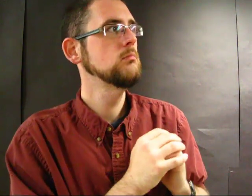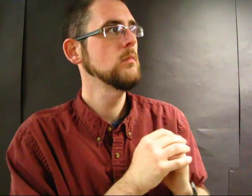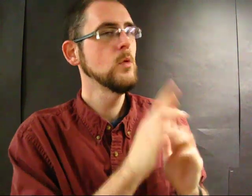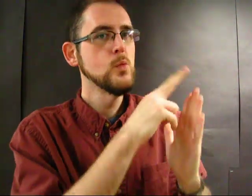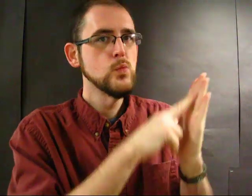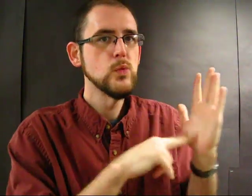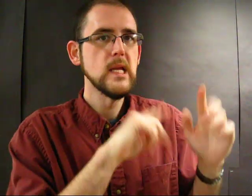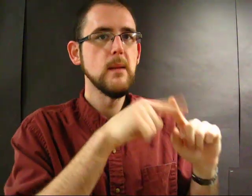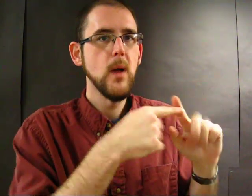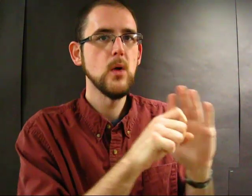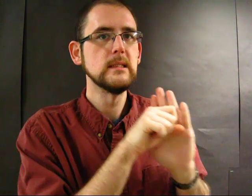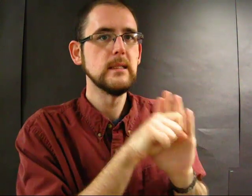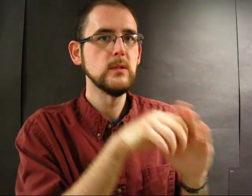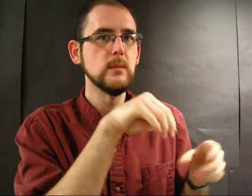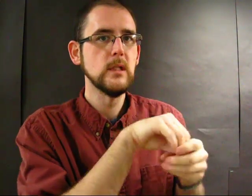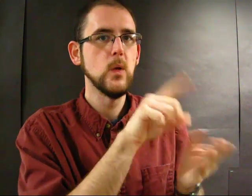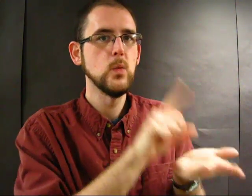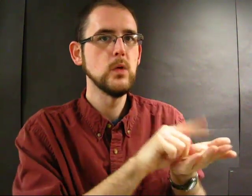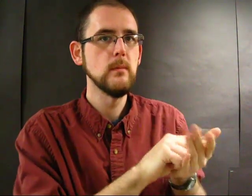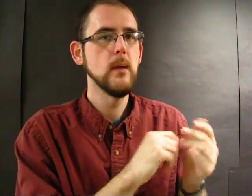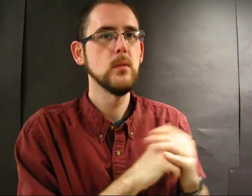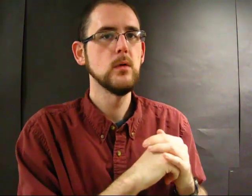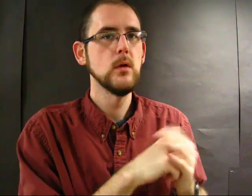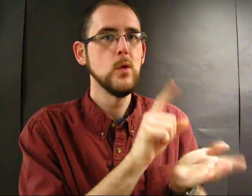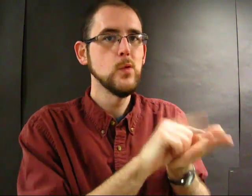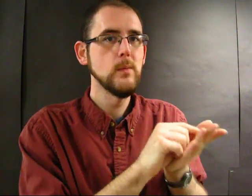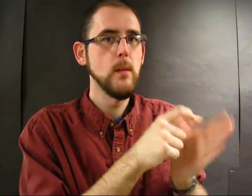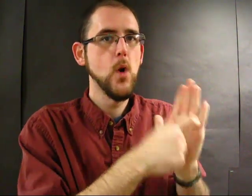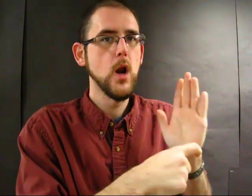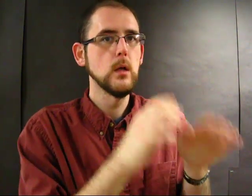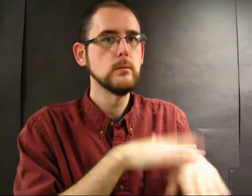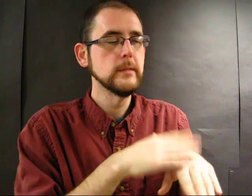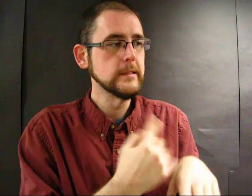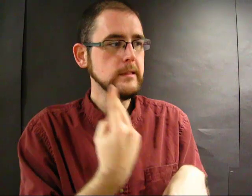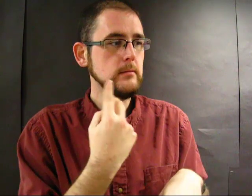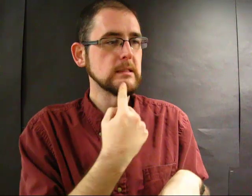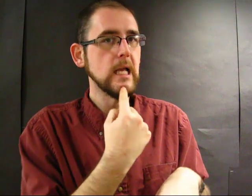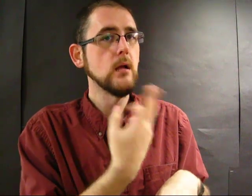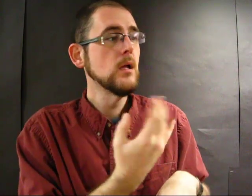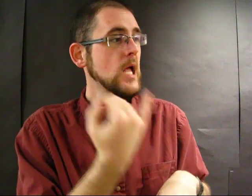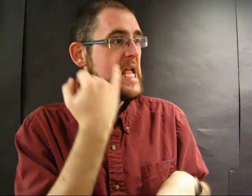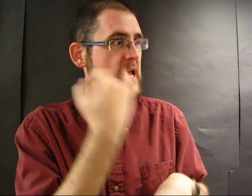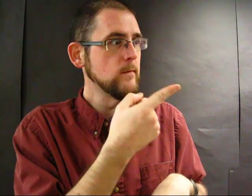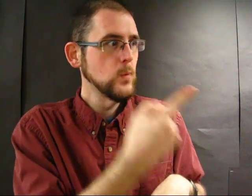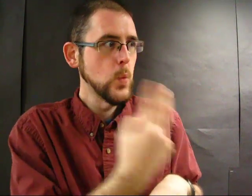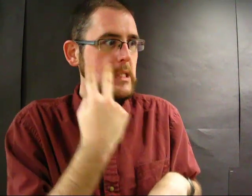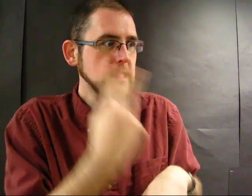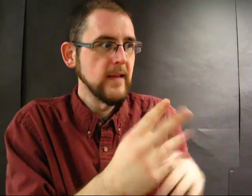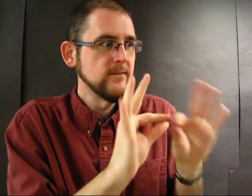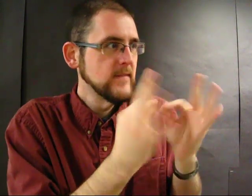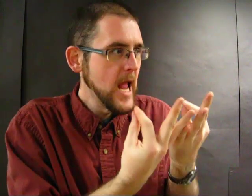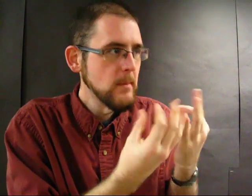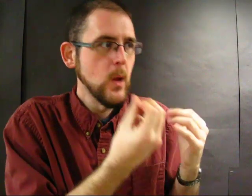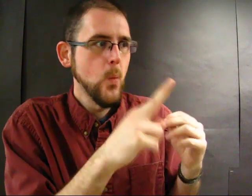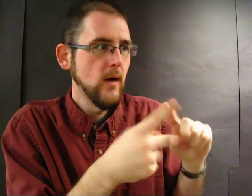read about it in the paper and heard warnings about finding help for family and friends who